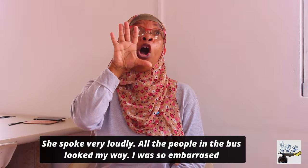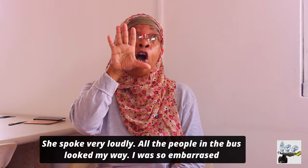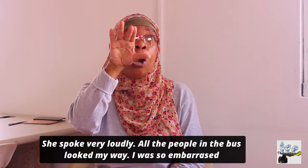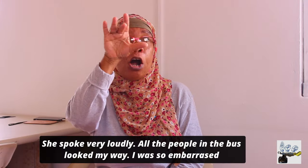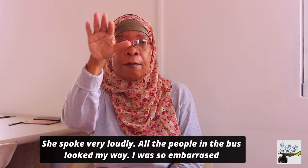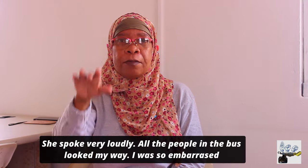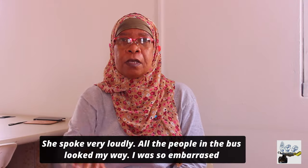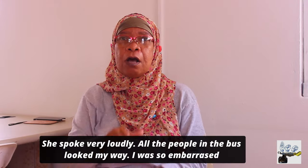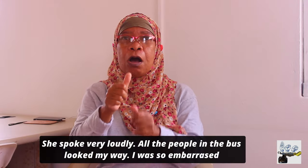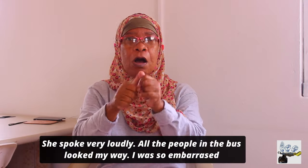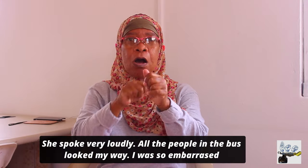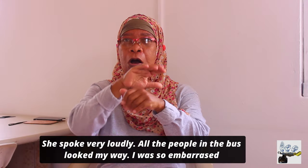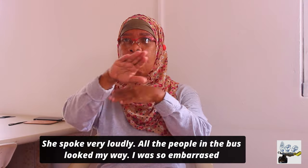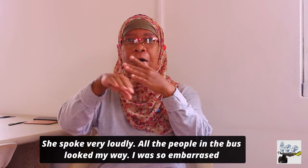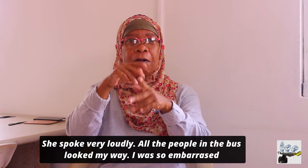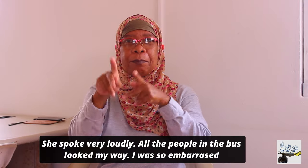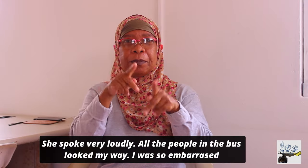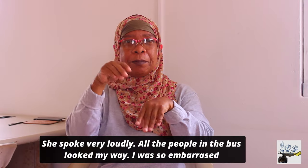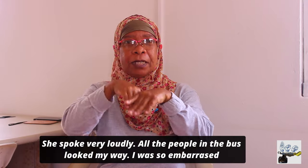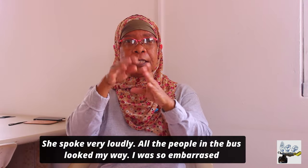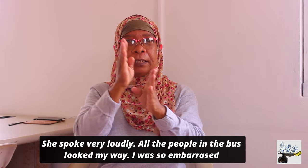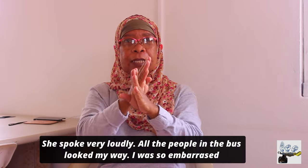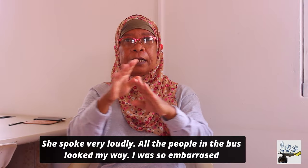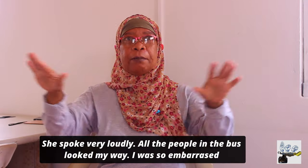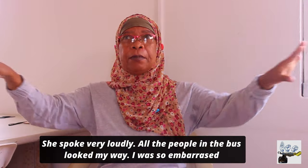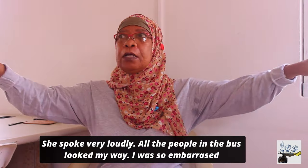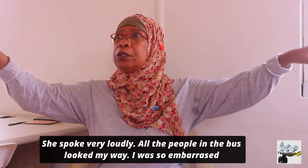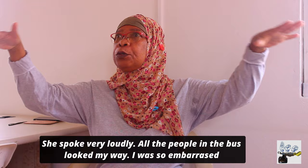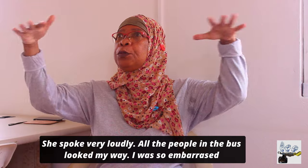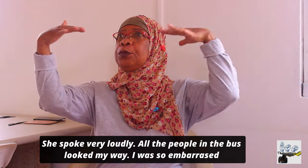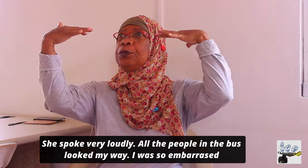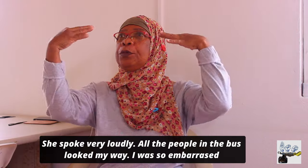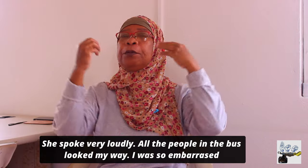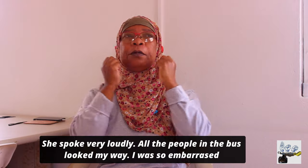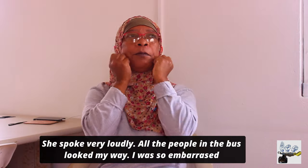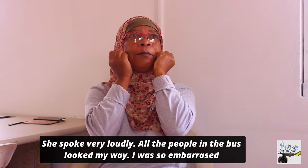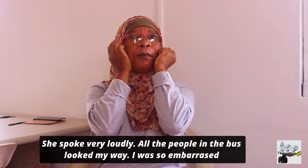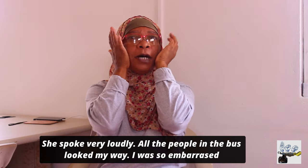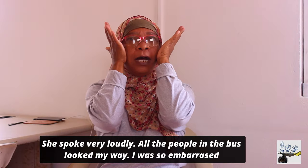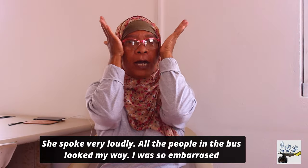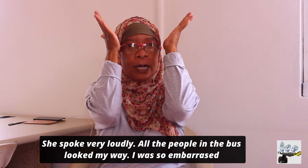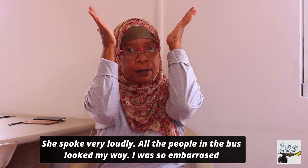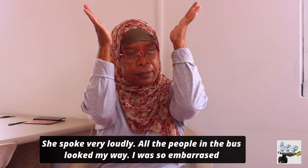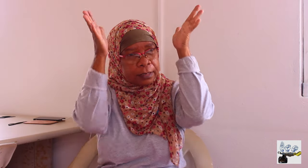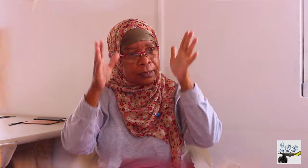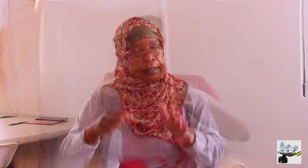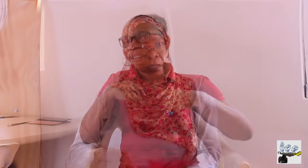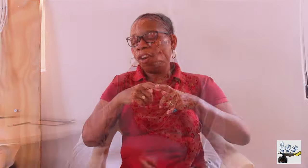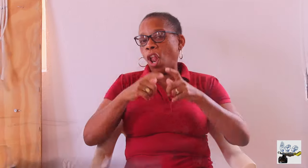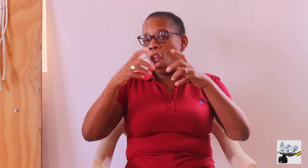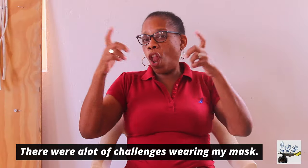She spoke very loudly all the people in the bus locked my way I was so embarrassed.